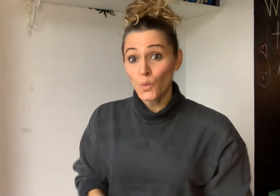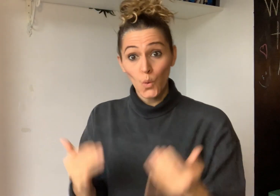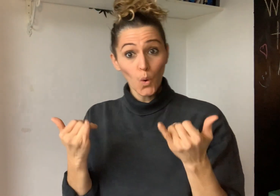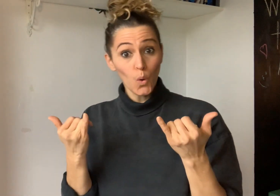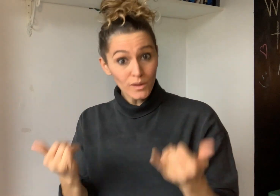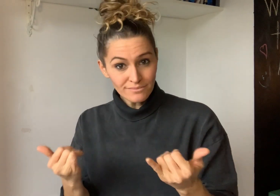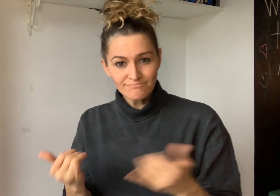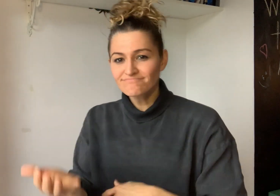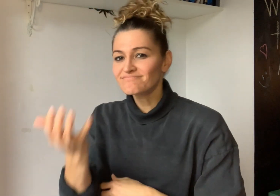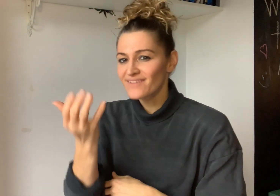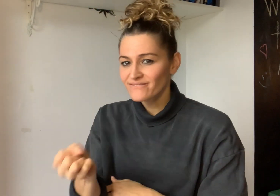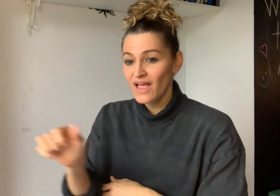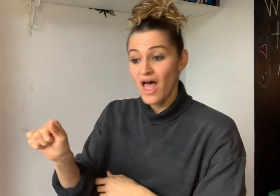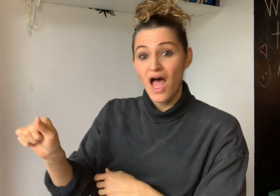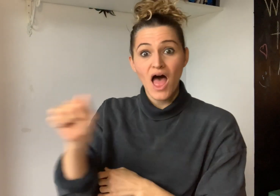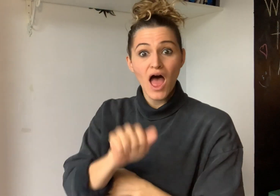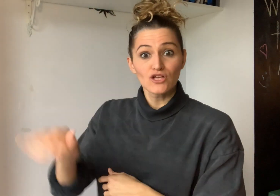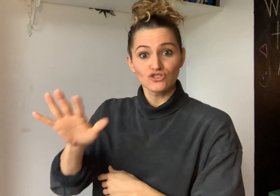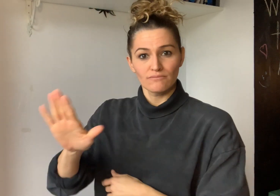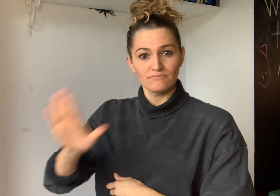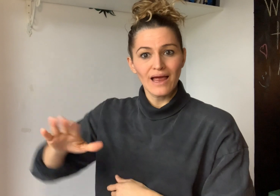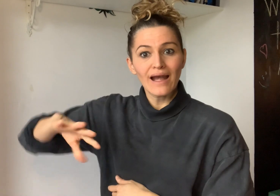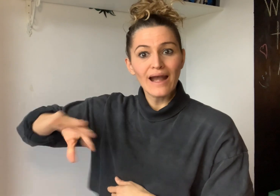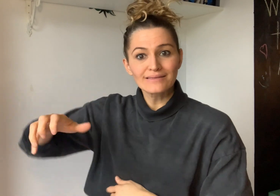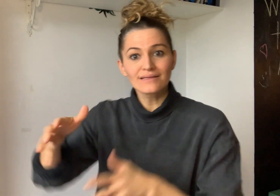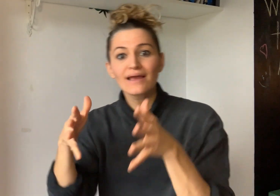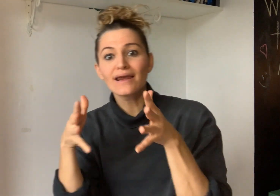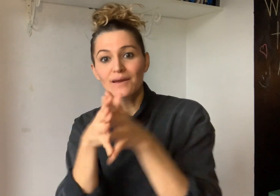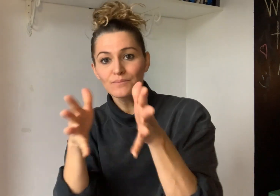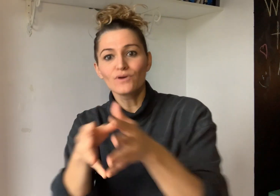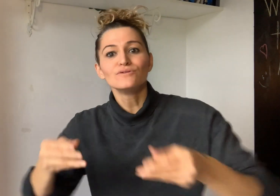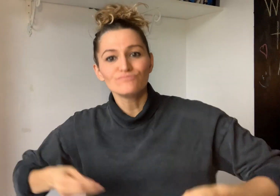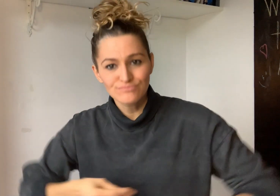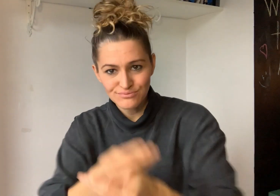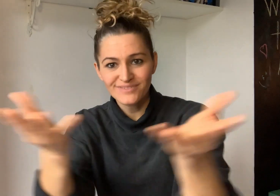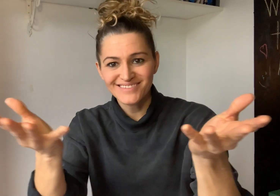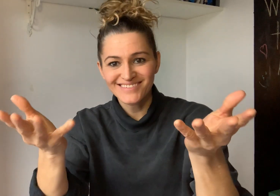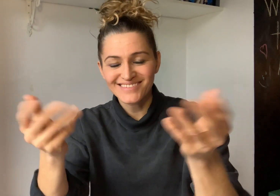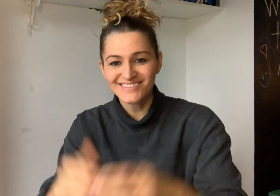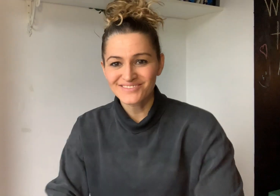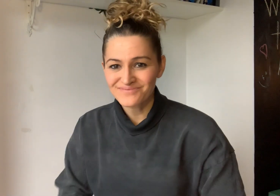Today, we also will have a Regional Report from Asia.